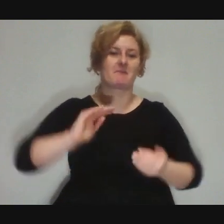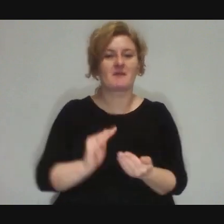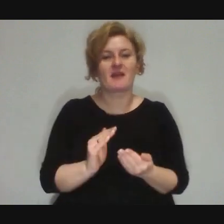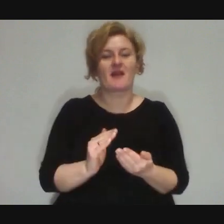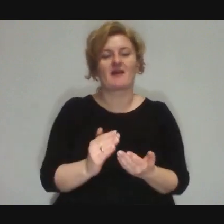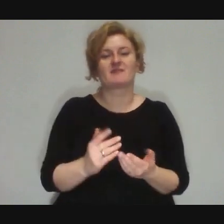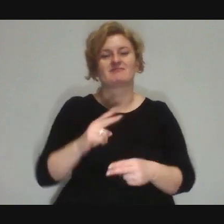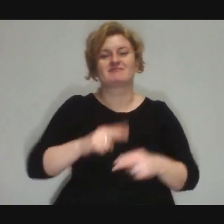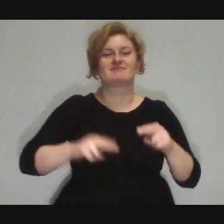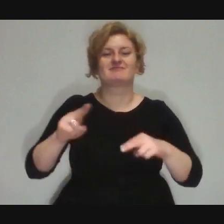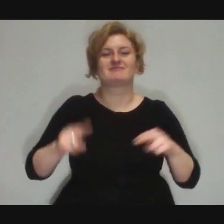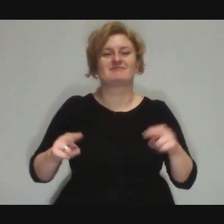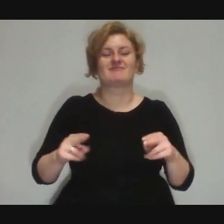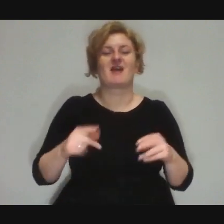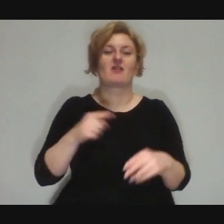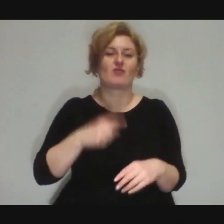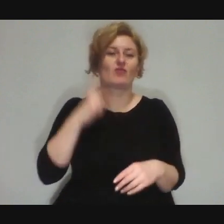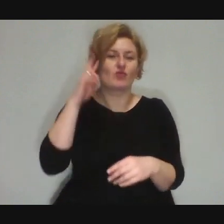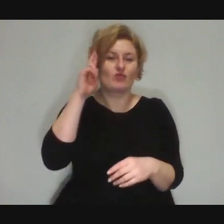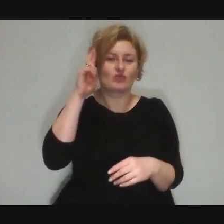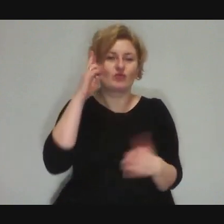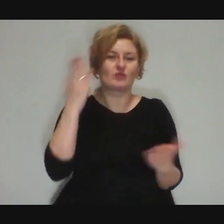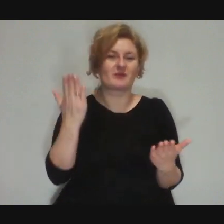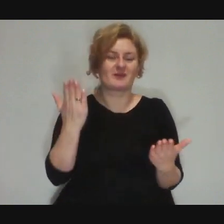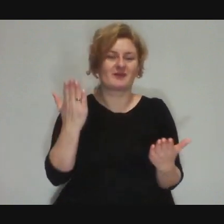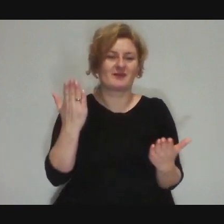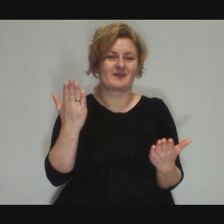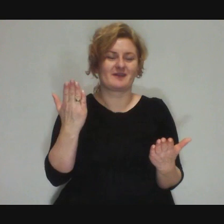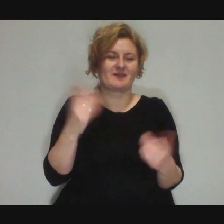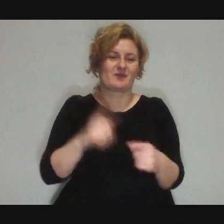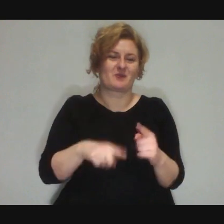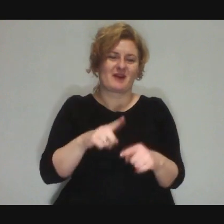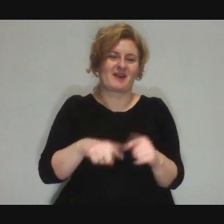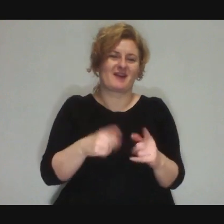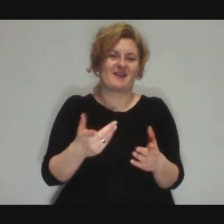because sometimes when you live in such a community, it is also understandable,